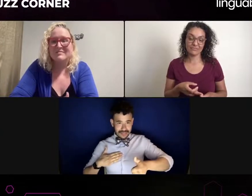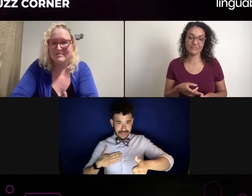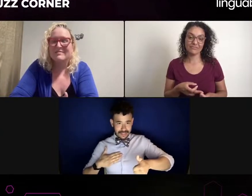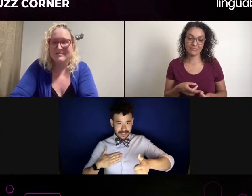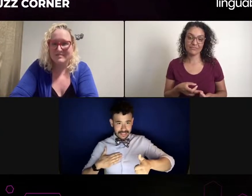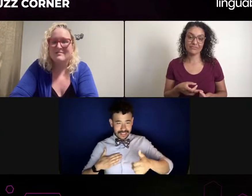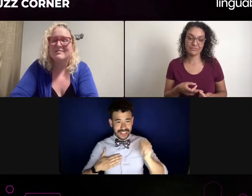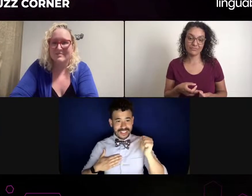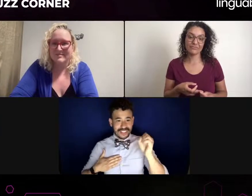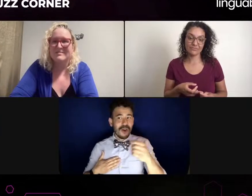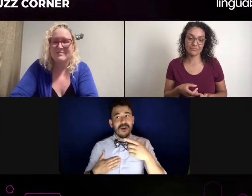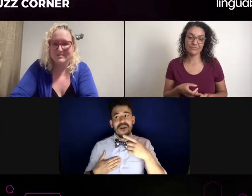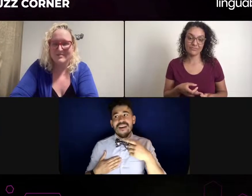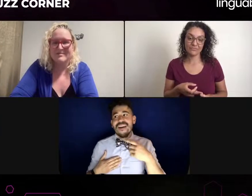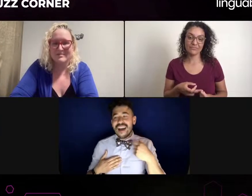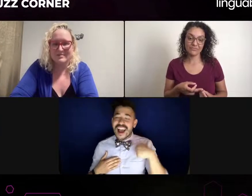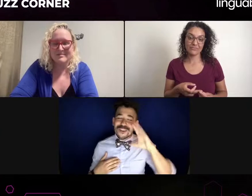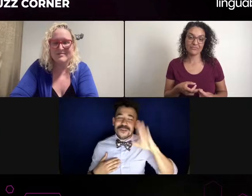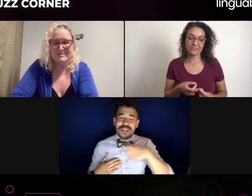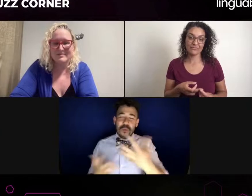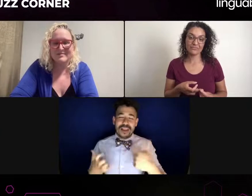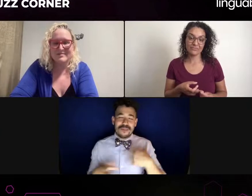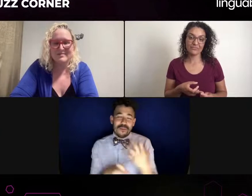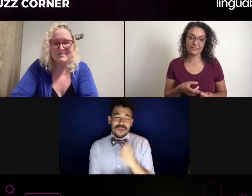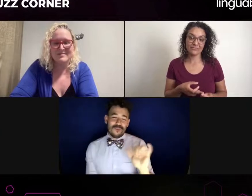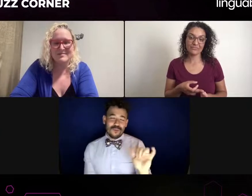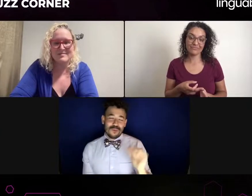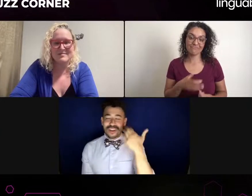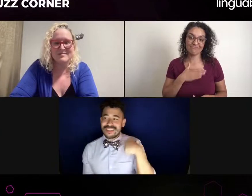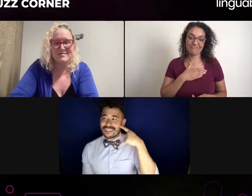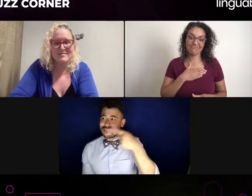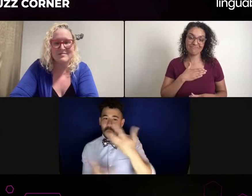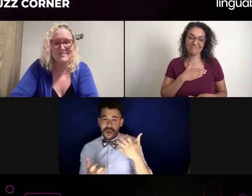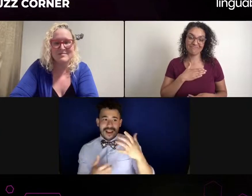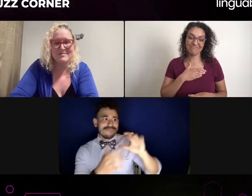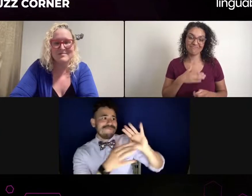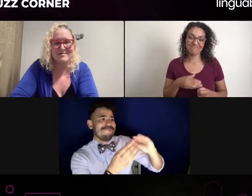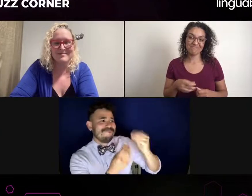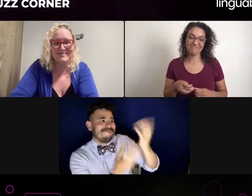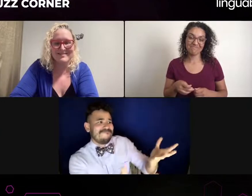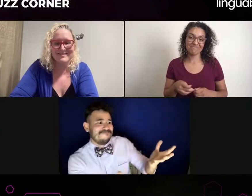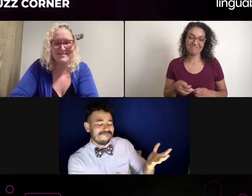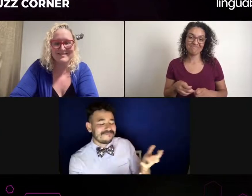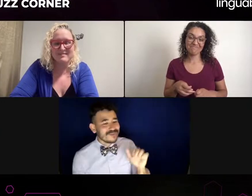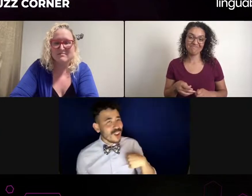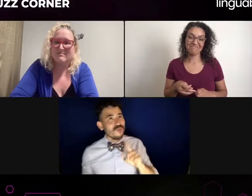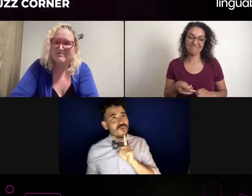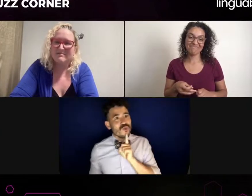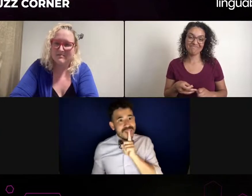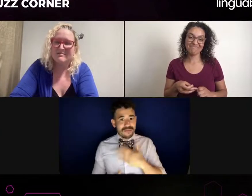it was after things in New York started opening. It was really wonderful. I was really grateful to be back in person.